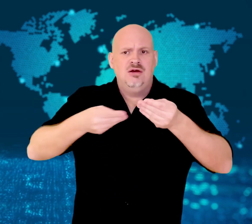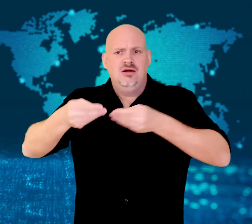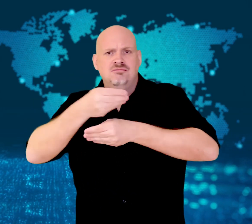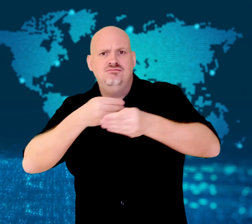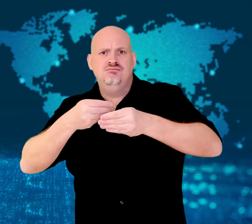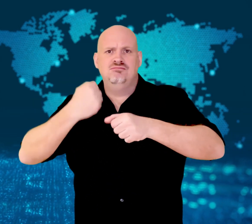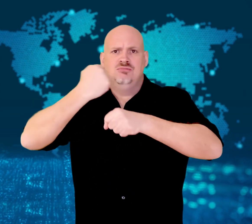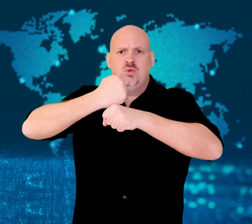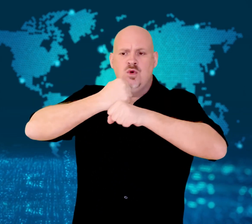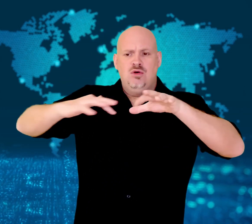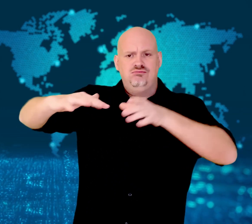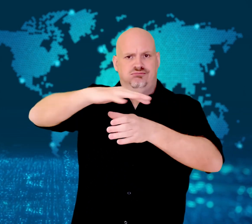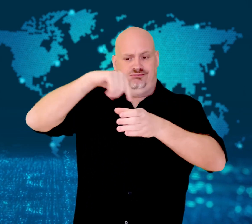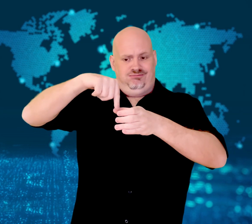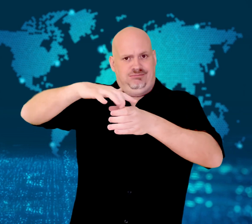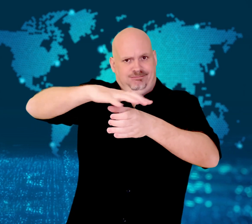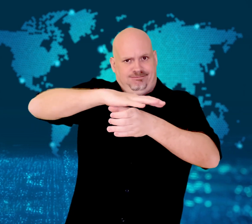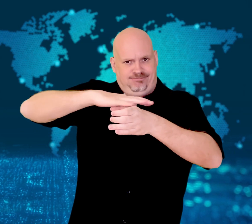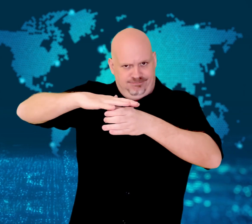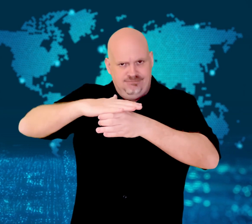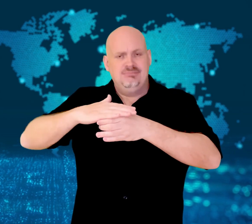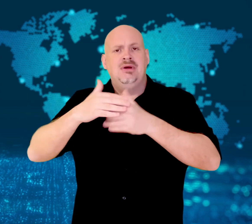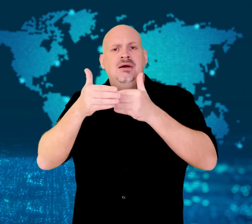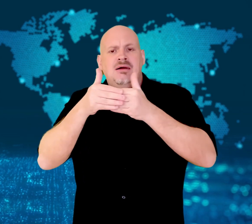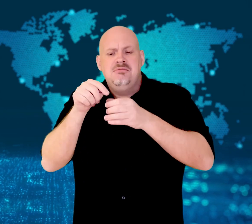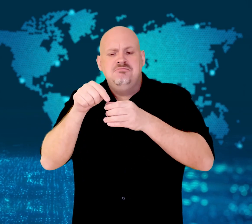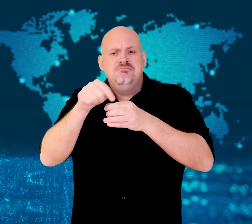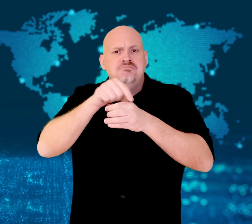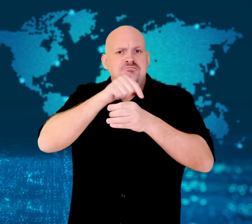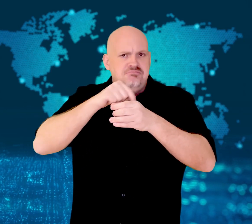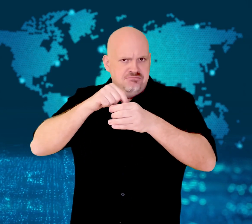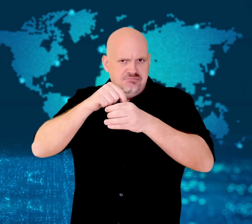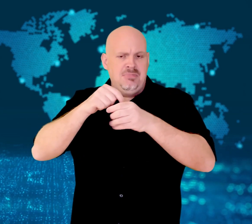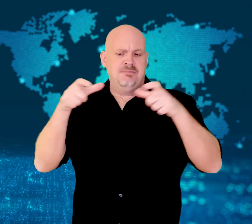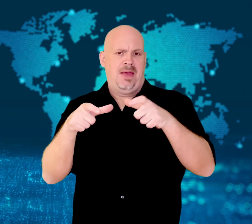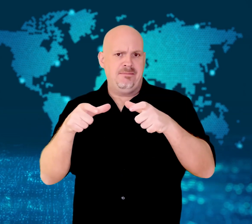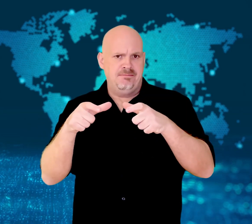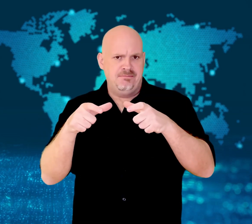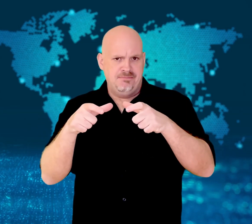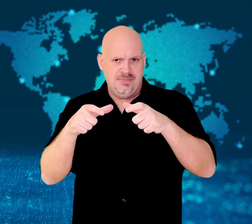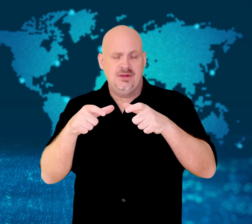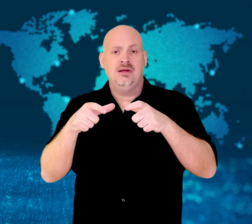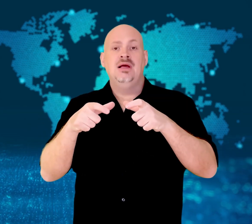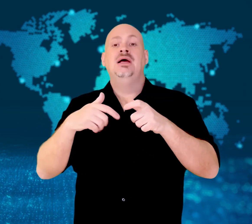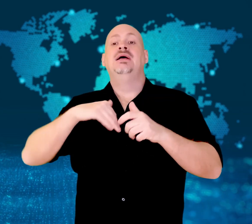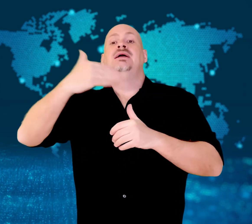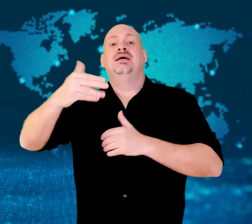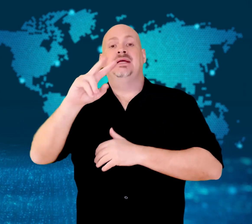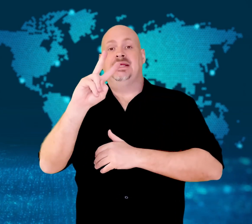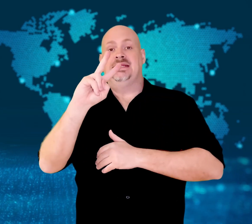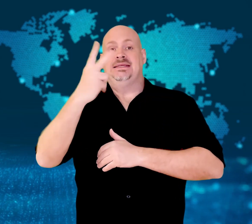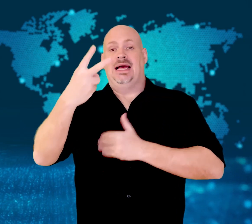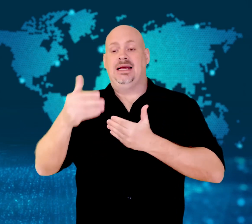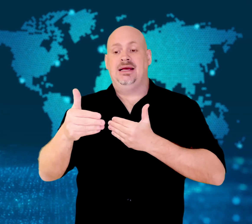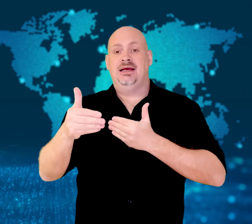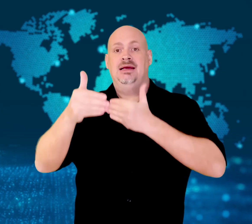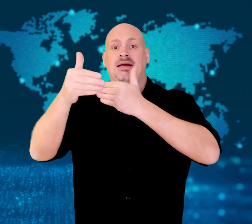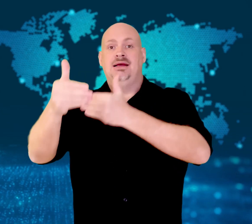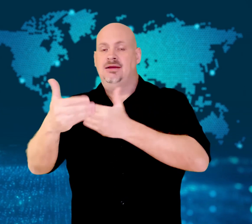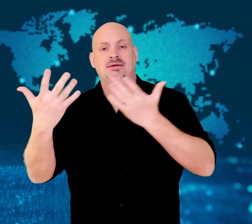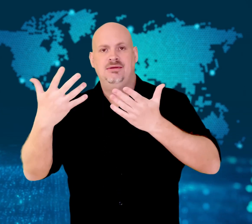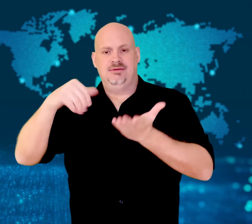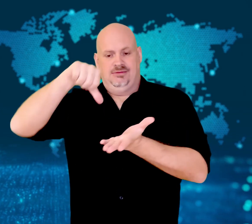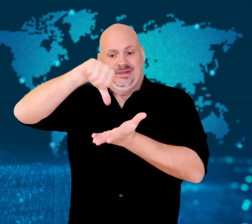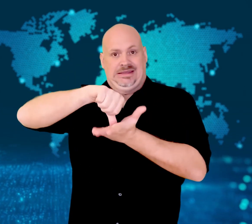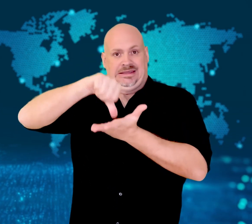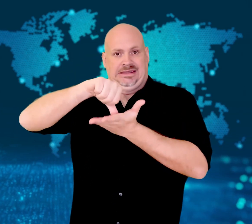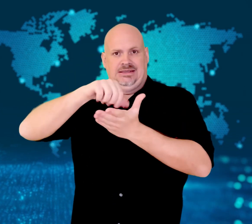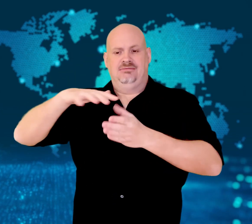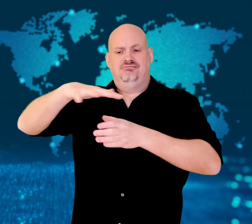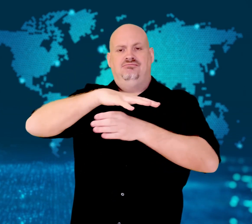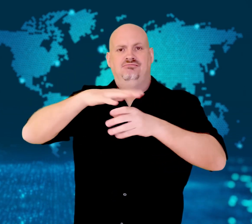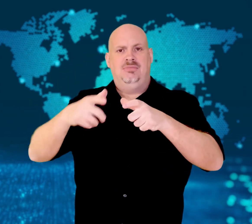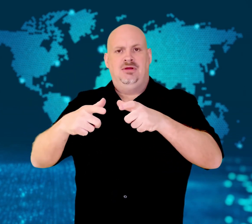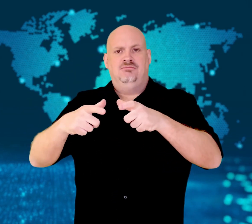second phase on locking down the downtown area.